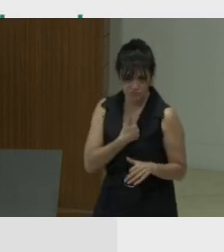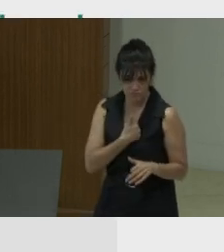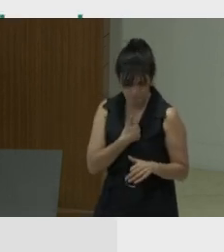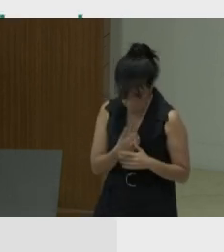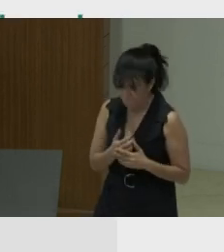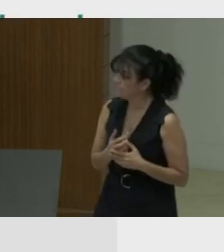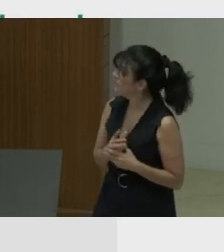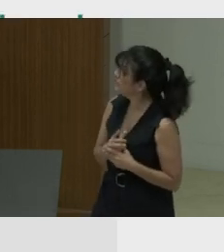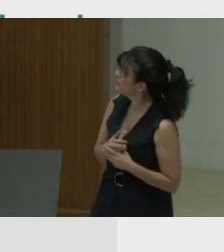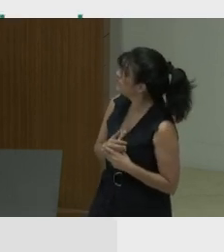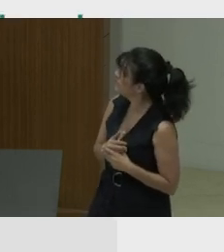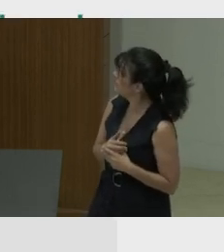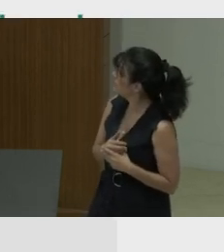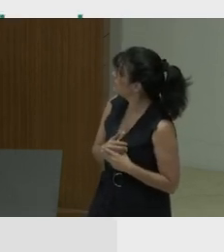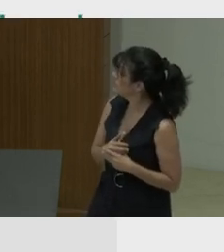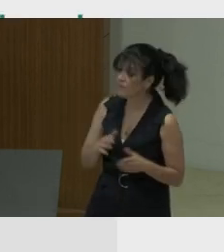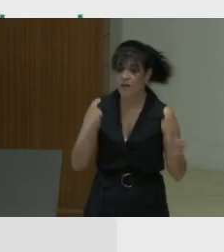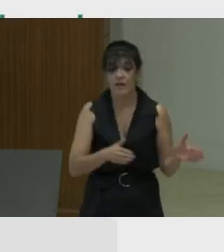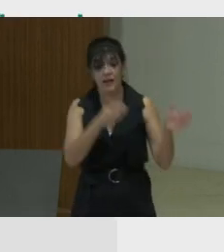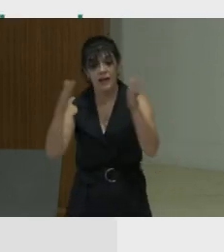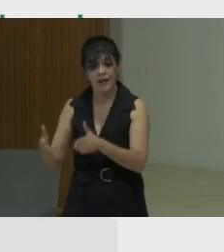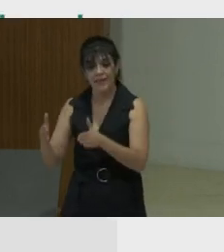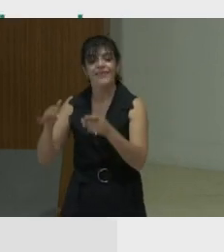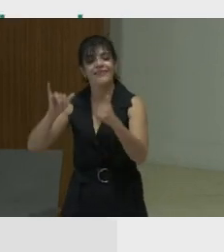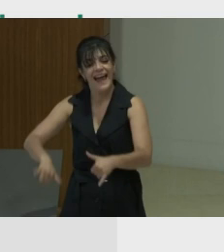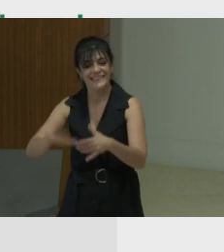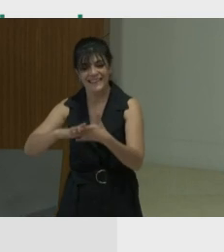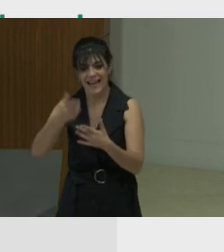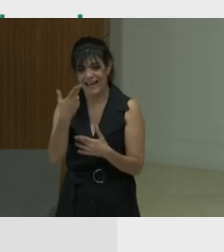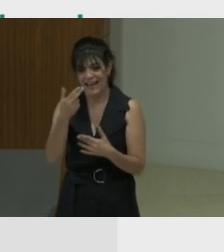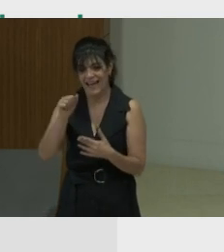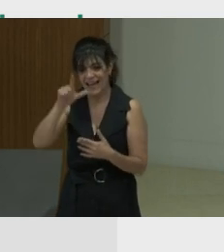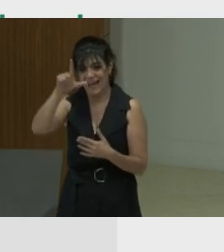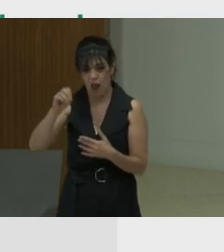This is when I then conceptualize the elements of the halo. Because if there is a perception of goodness,